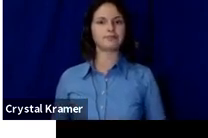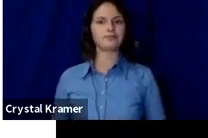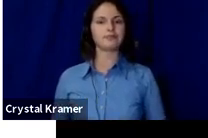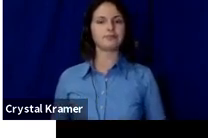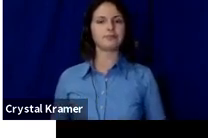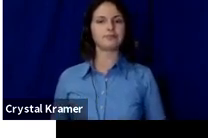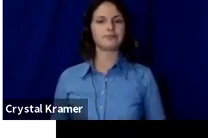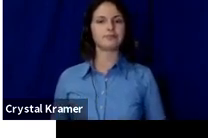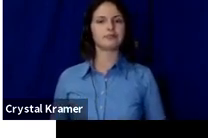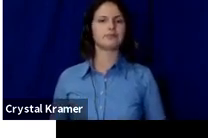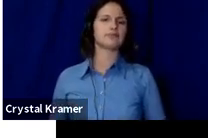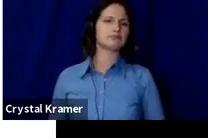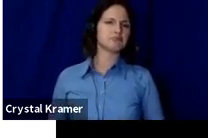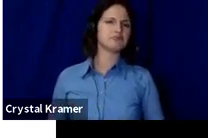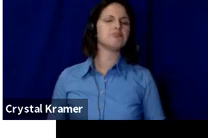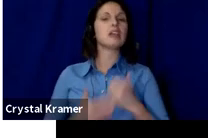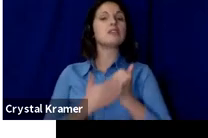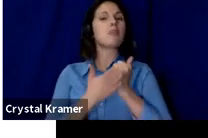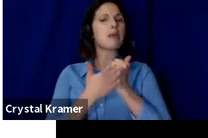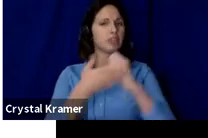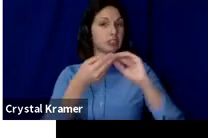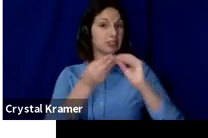are some helpful numbers that will work with that.